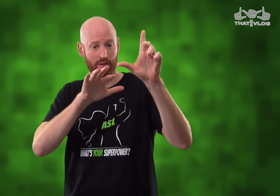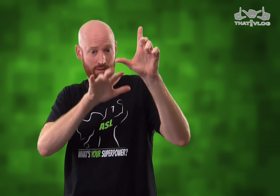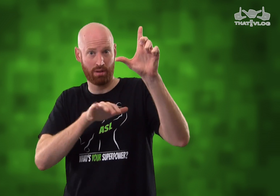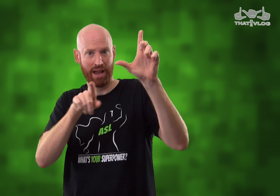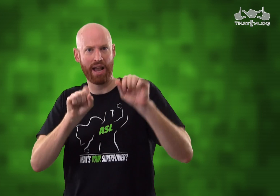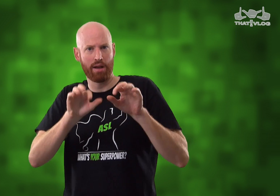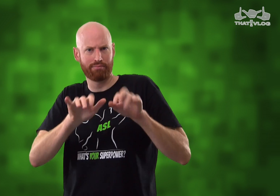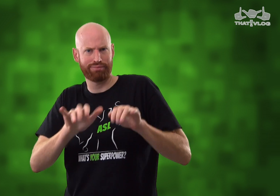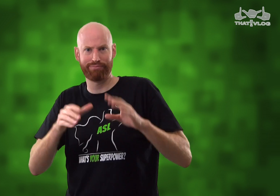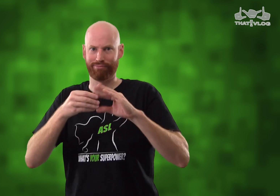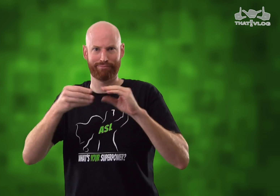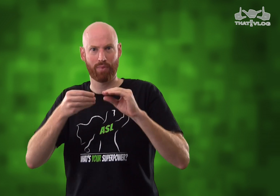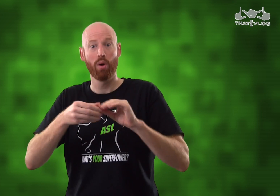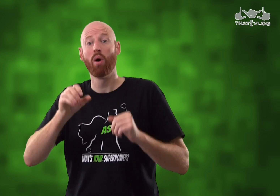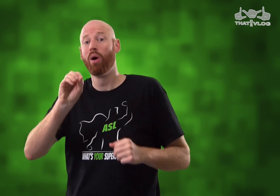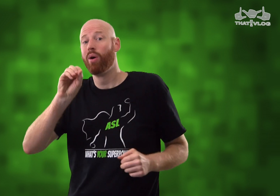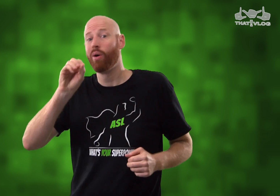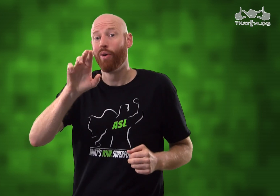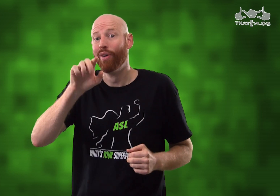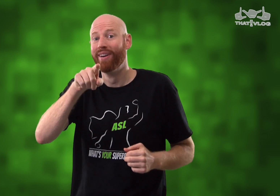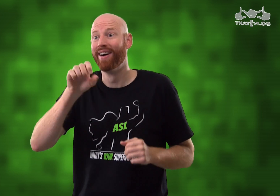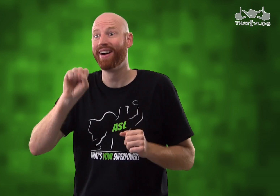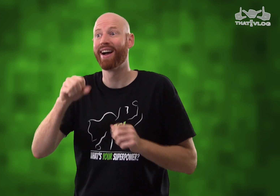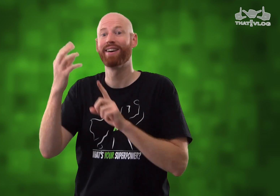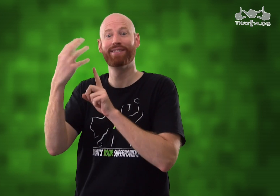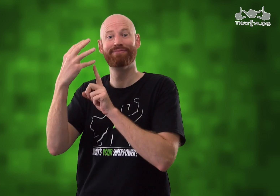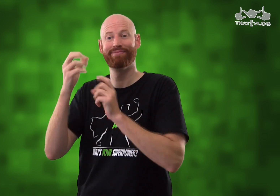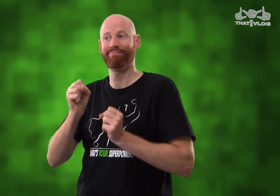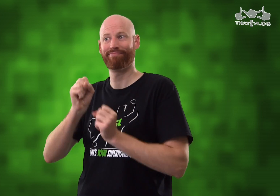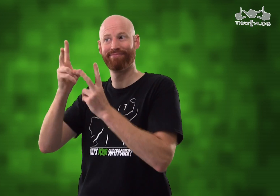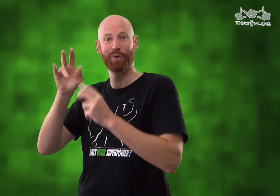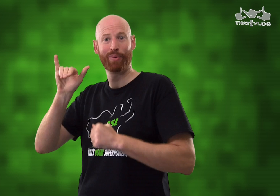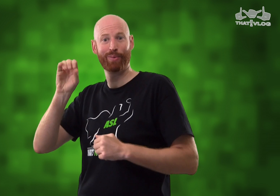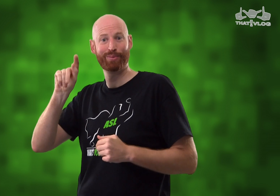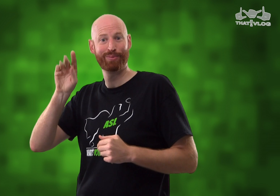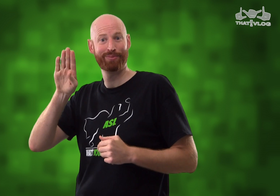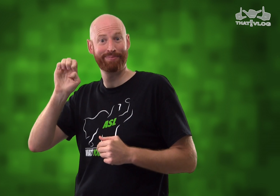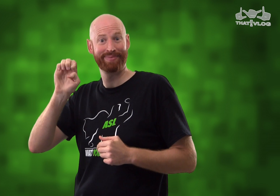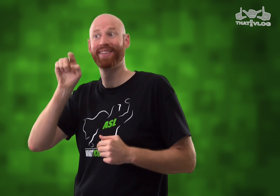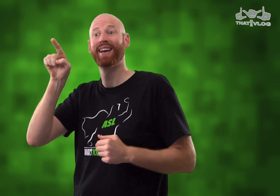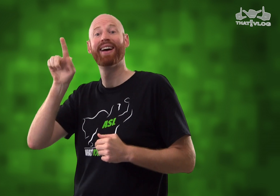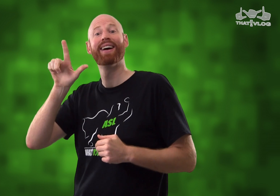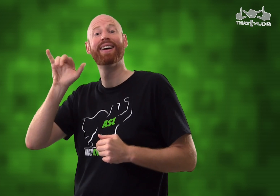let me know. Comment down below this video or if you prefer, you can do a video response and